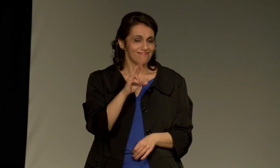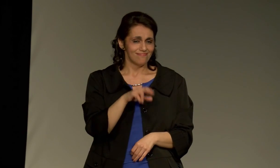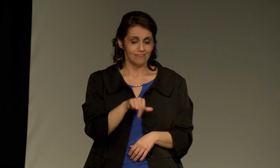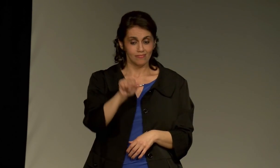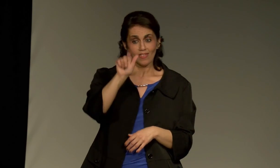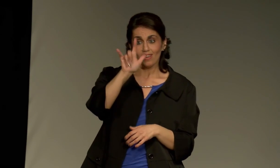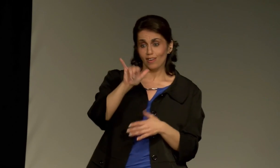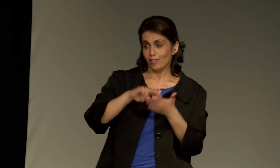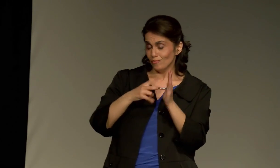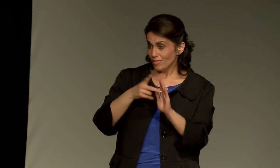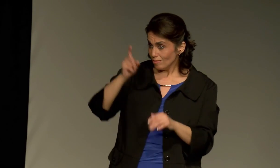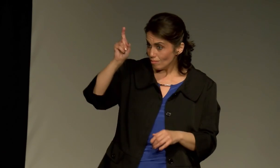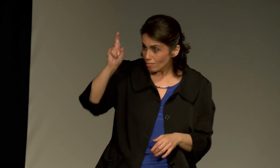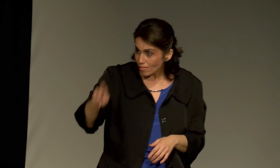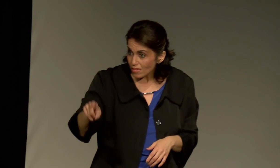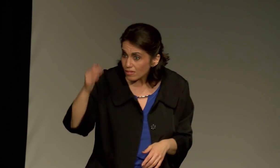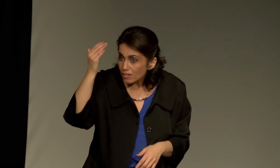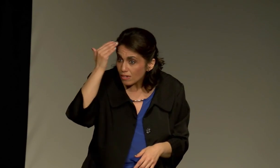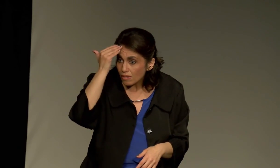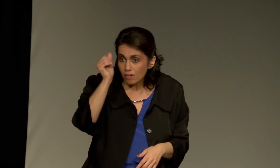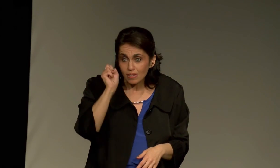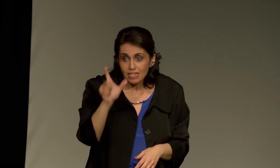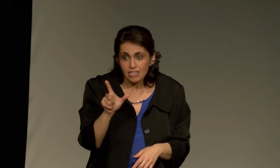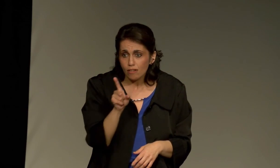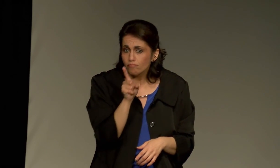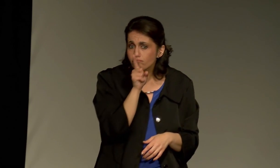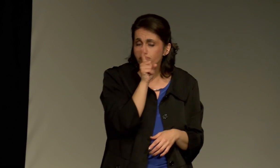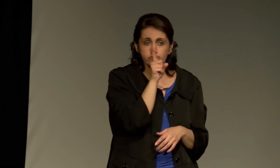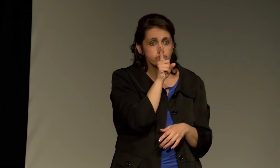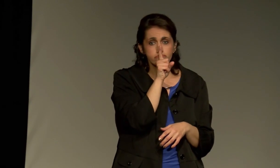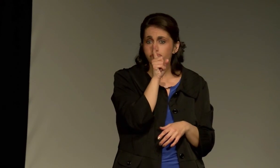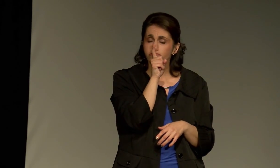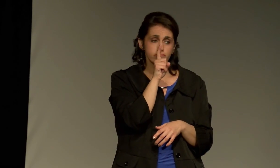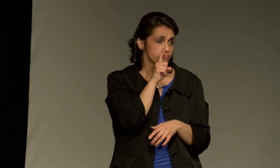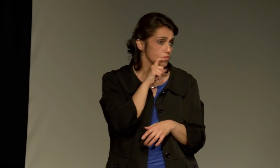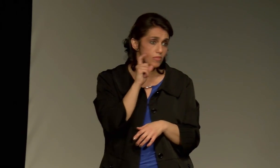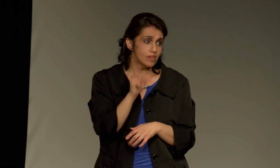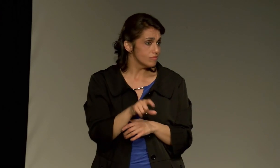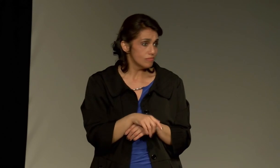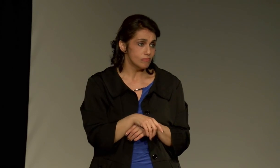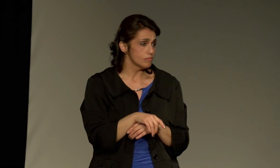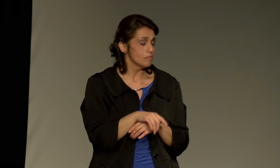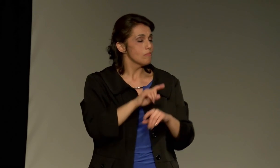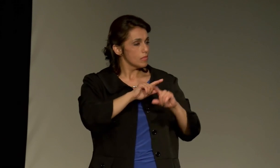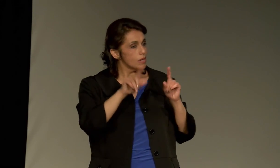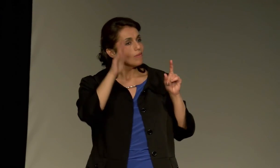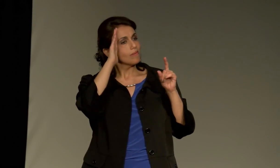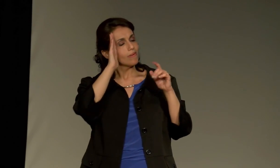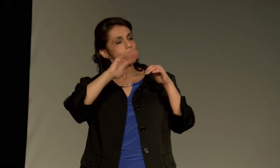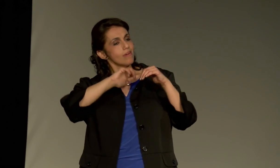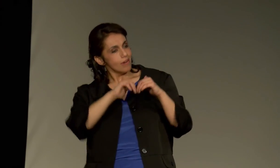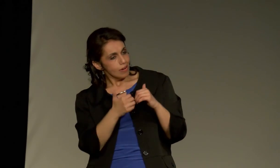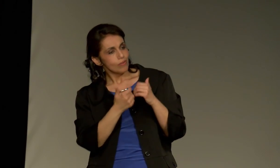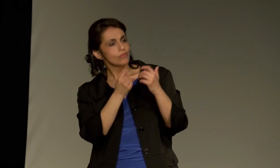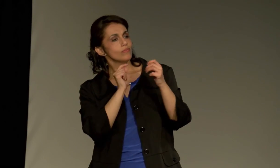Show that you have that fabulous respect. As an ally, you don't have to know American Sign Language.